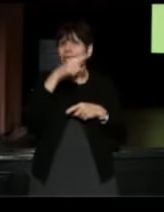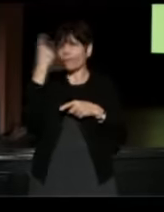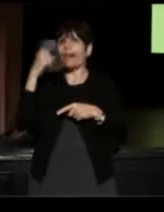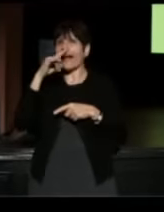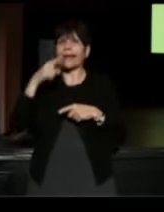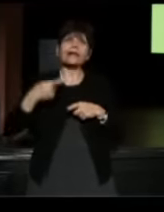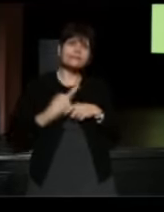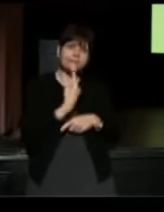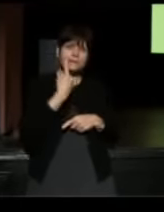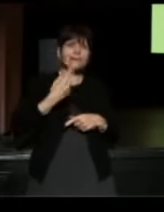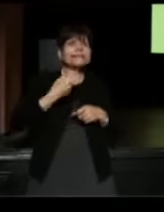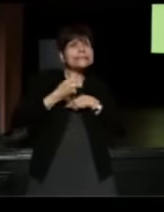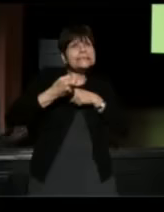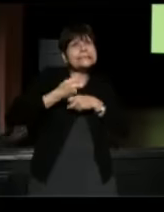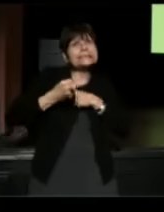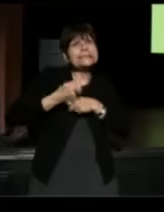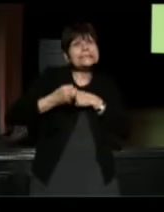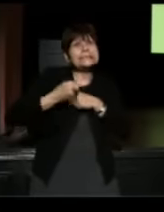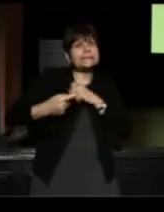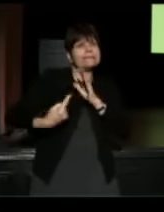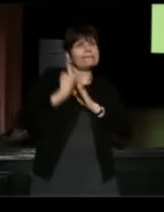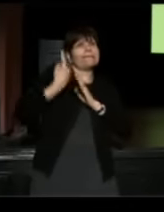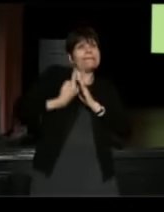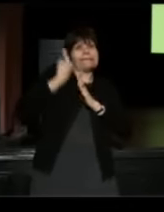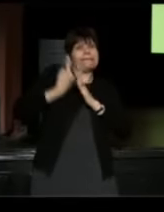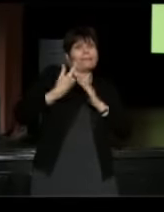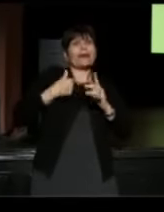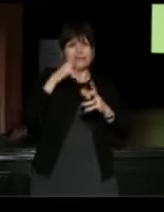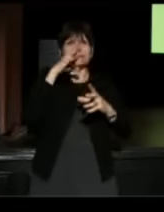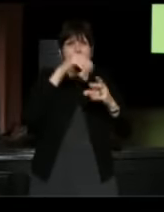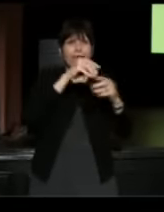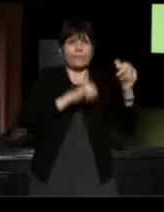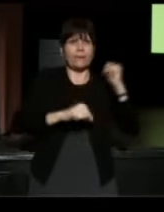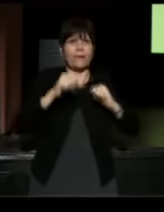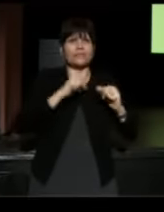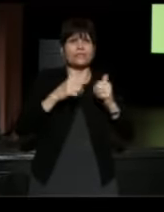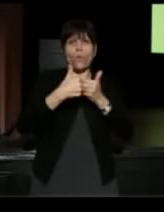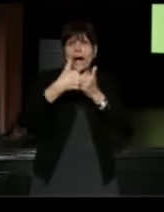and in some ways it forced me, caused me to distance myself from both of them.